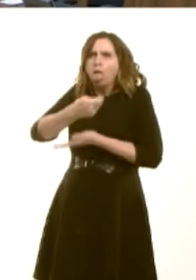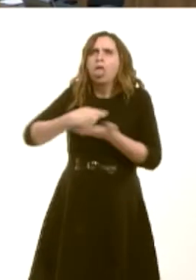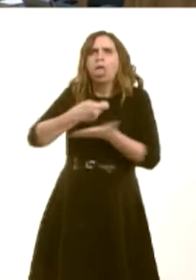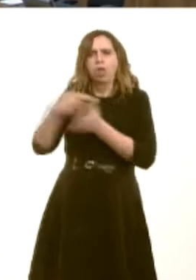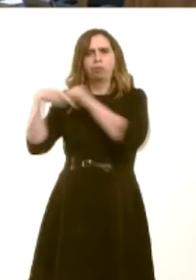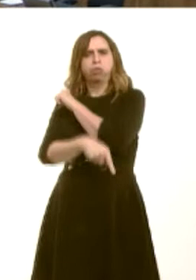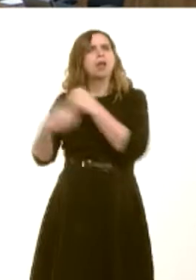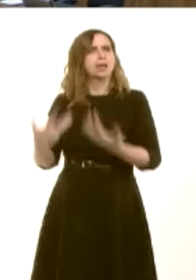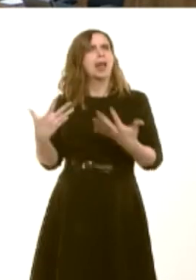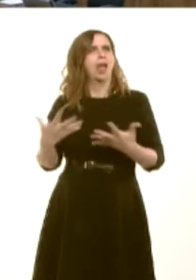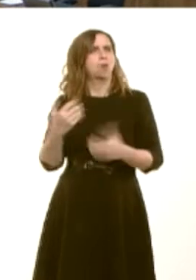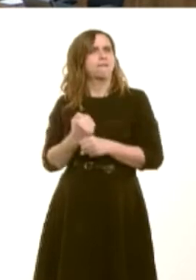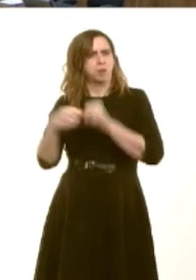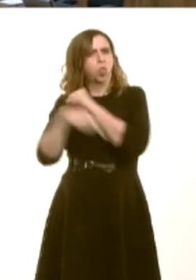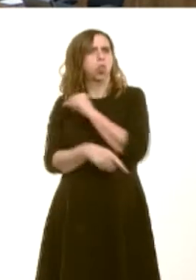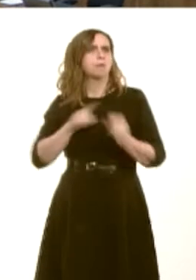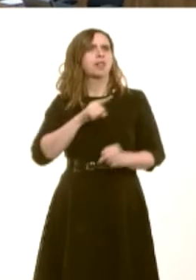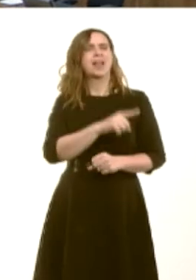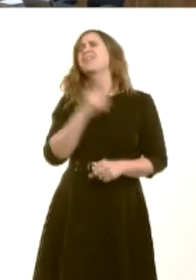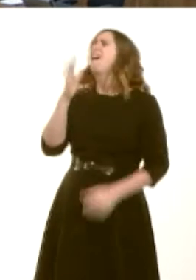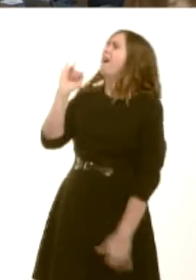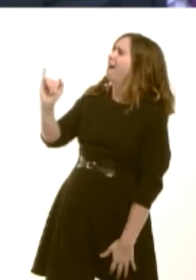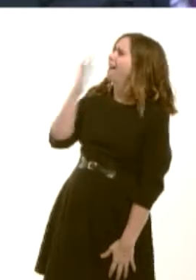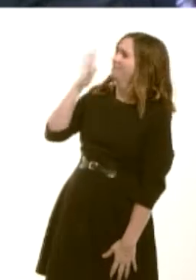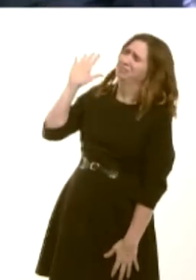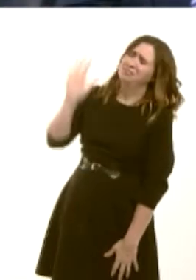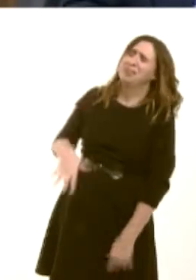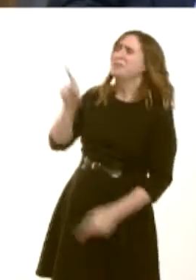Carwyn Jones: Thereís rank hypocrisy from the Toriesórank hypocrisy. They sit there